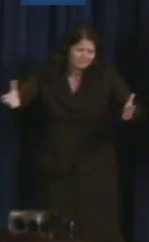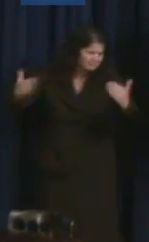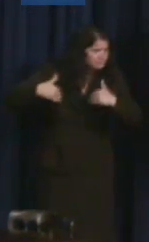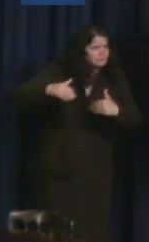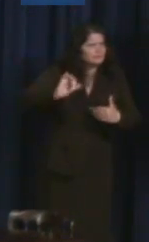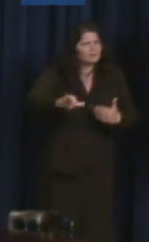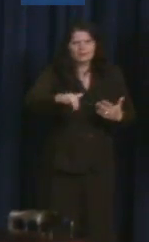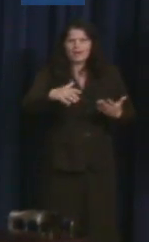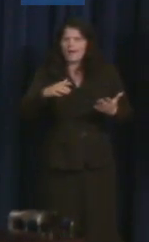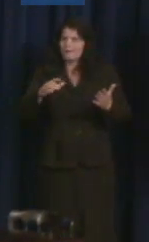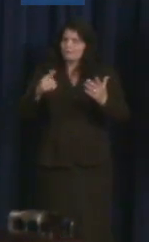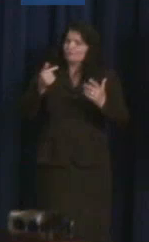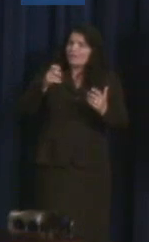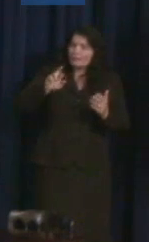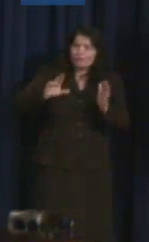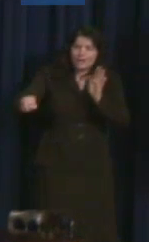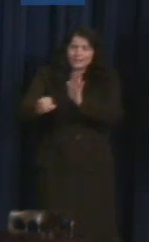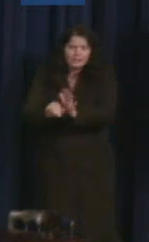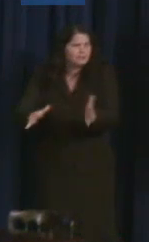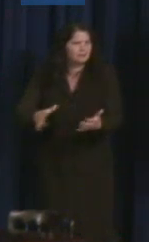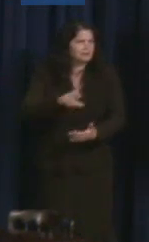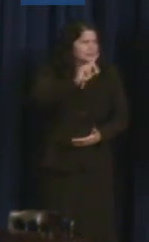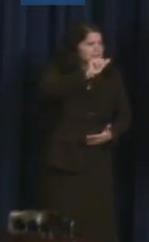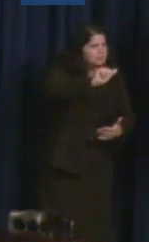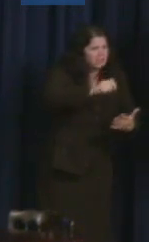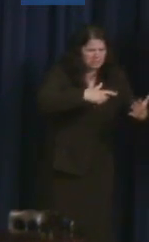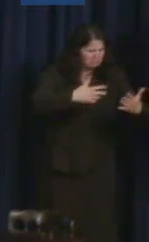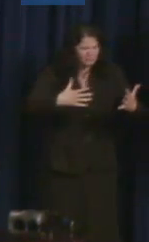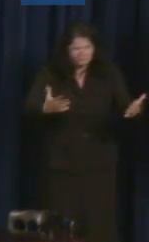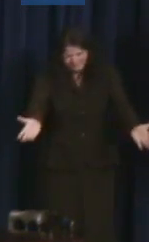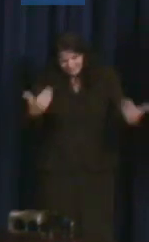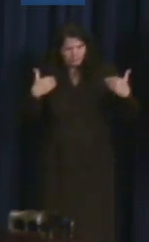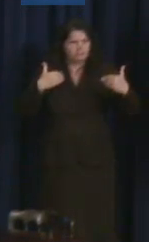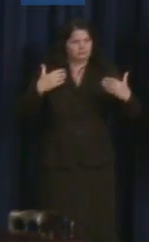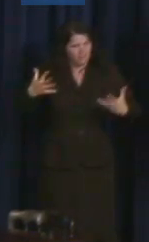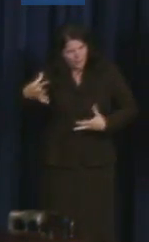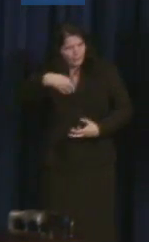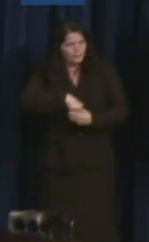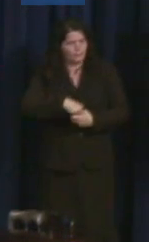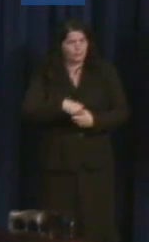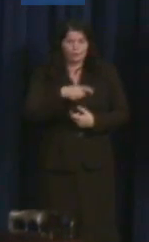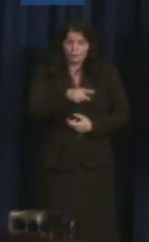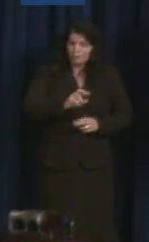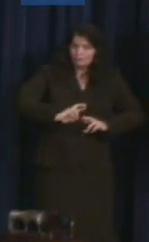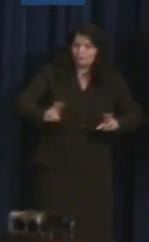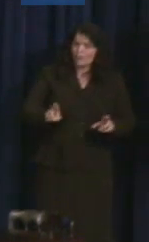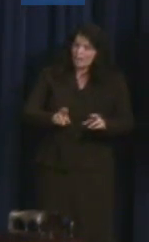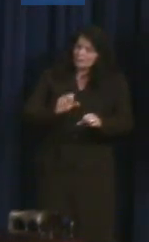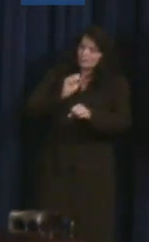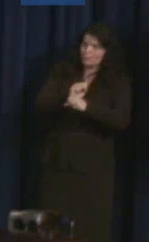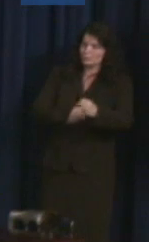your ability or disability. If you're prepared to work hard in our country you should get that fair shot.